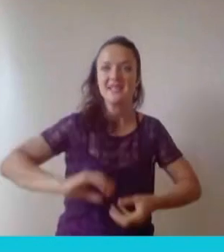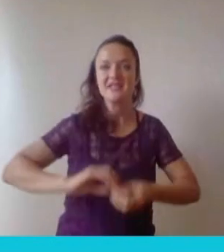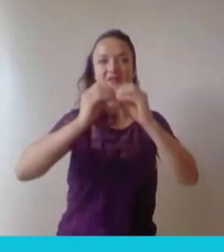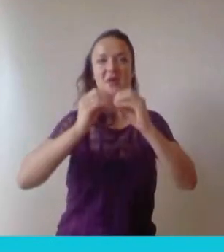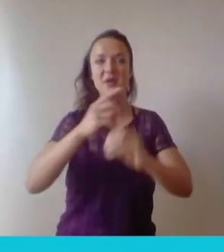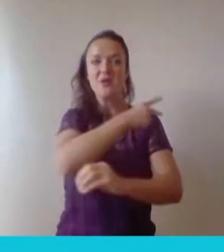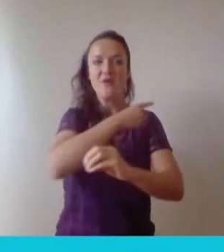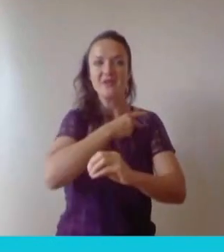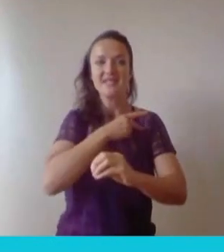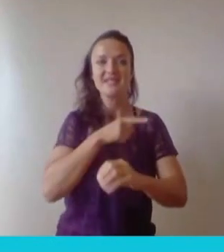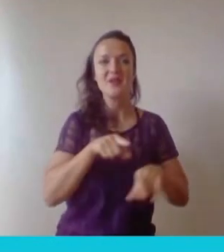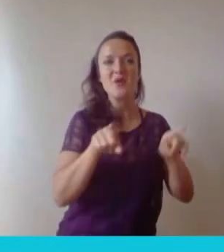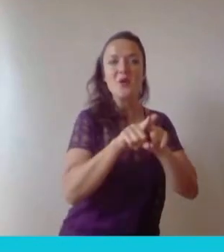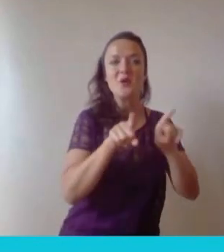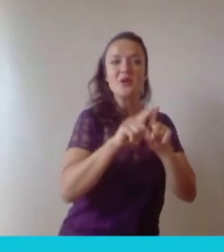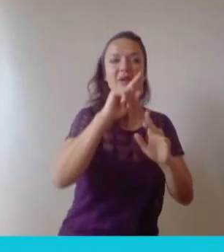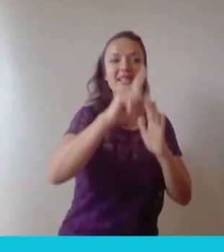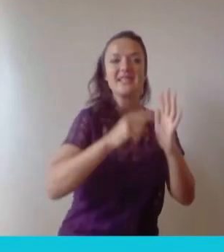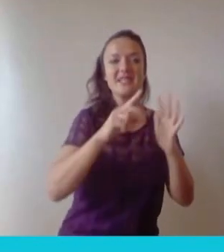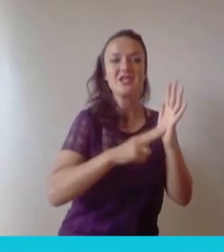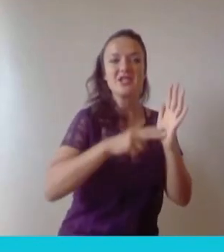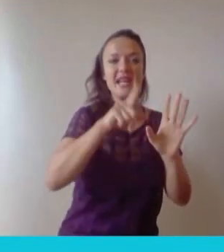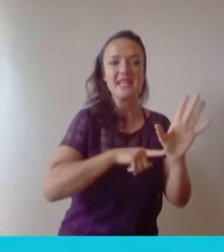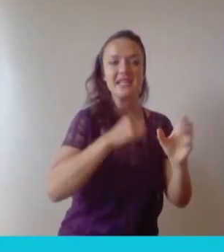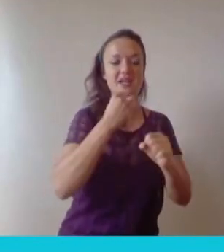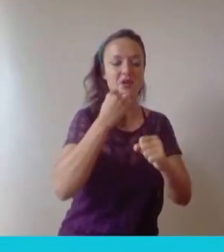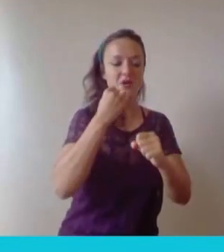award-winning technology entrepreneur and a computer vision engineer and one